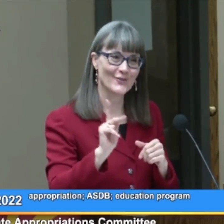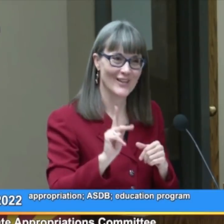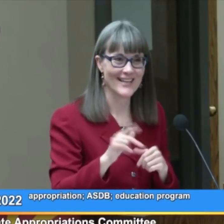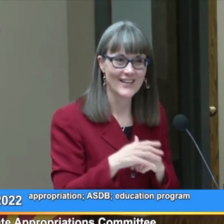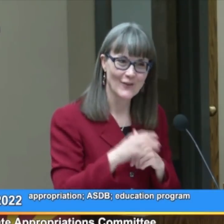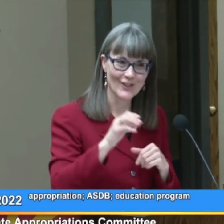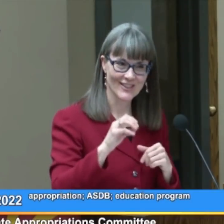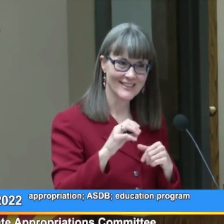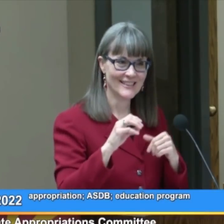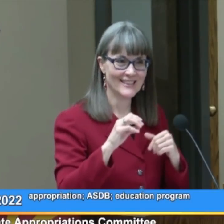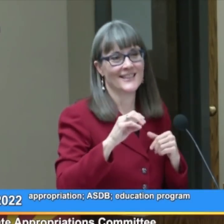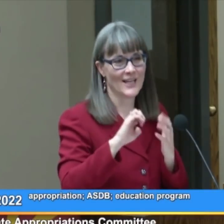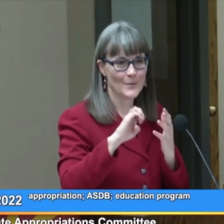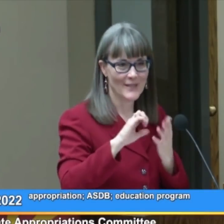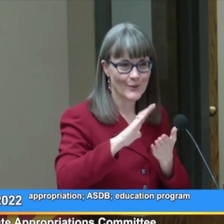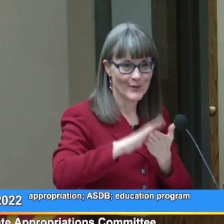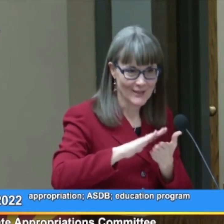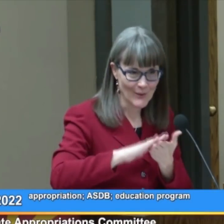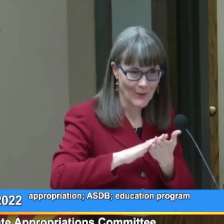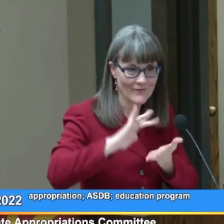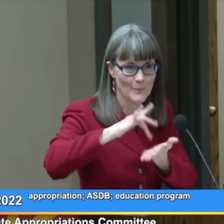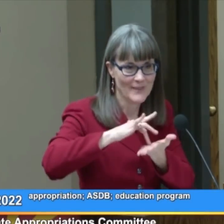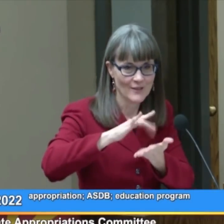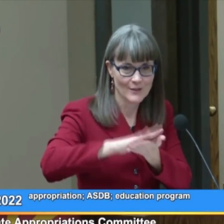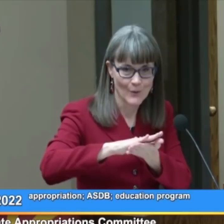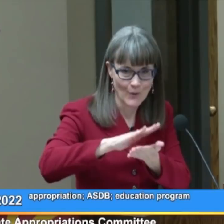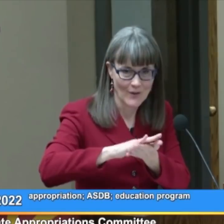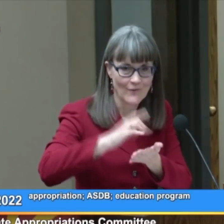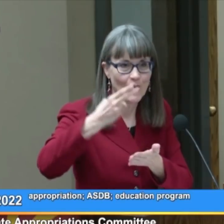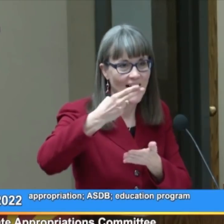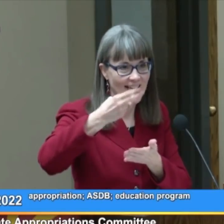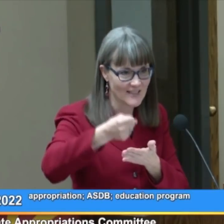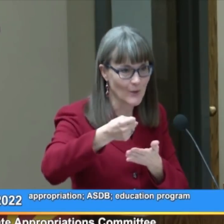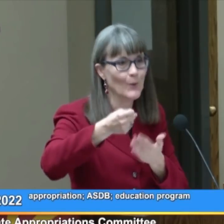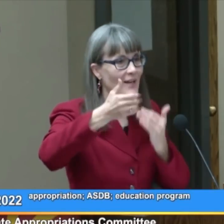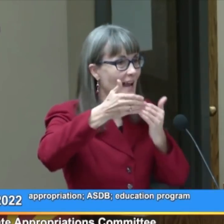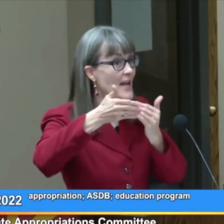then they're ready for elementary school, for middle school for high school,